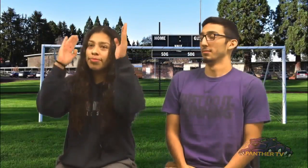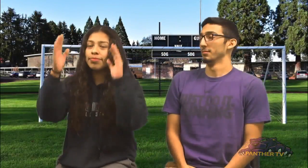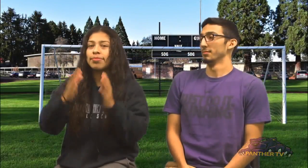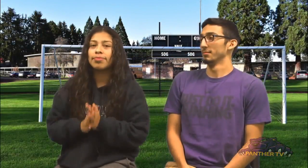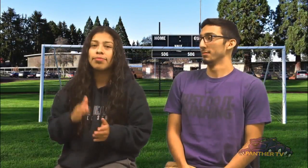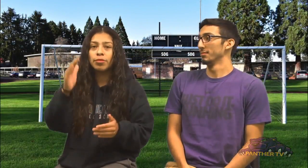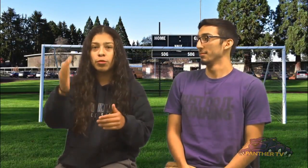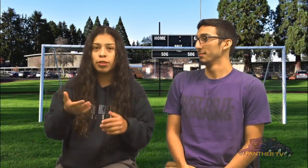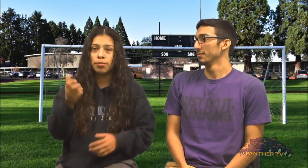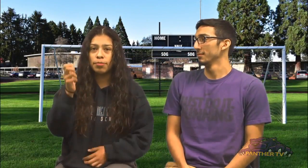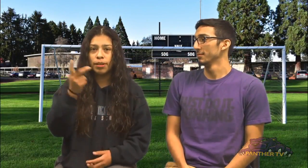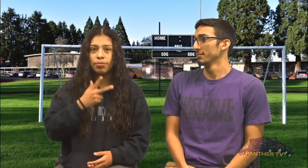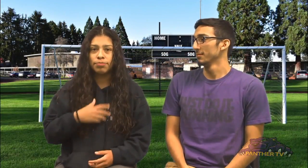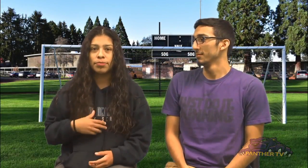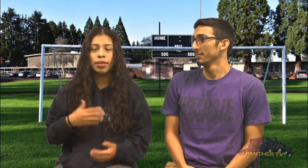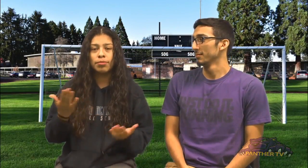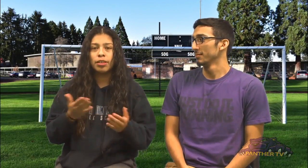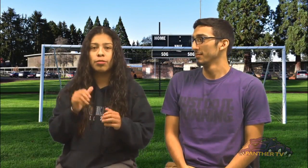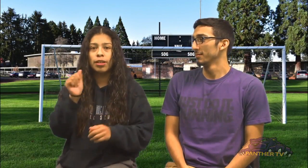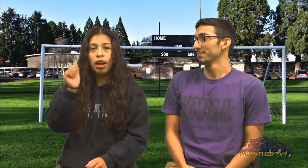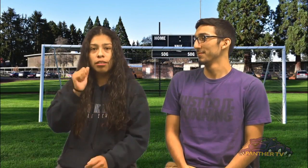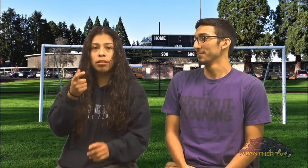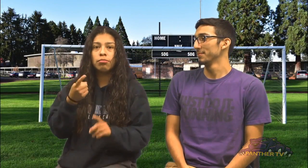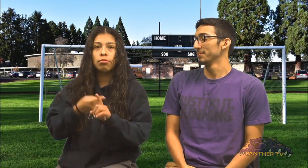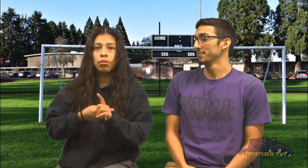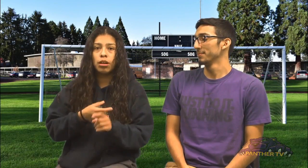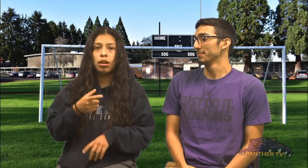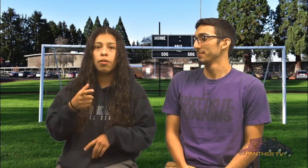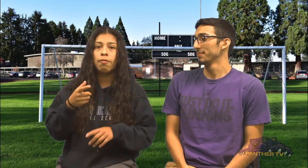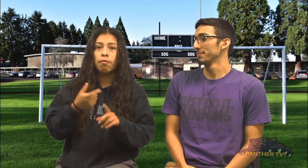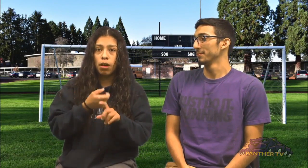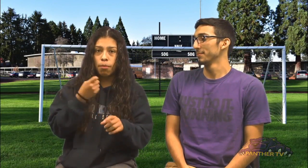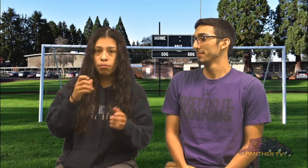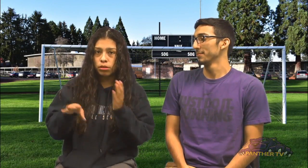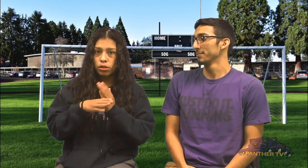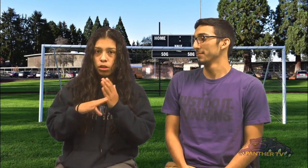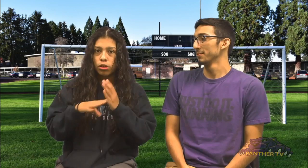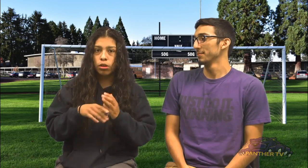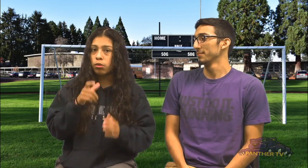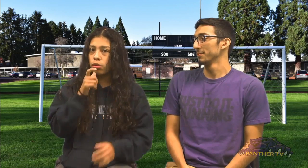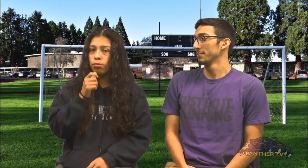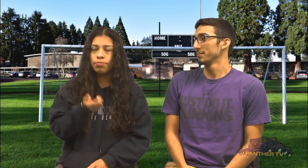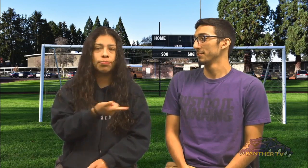Hello! Welcome back! Here is the Athlete of the Month Who is from soccer,